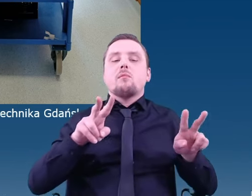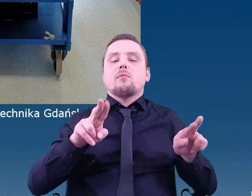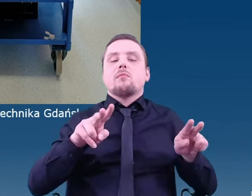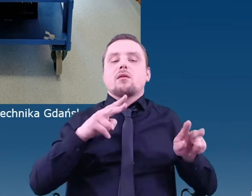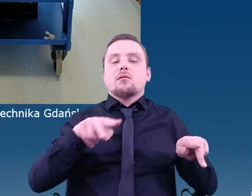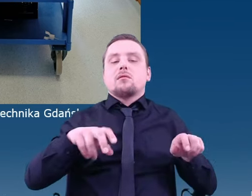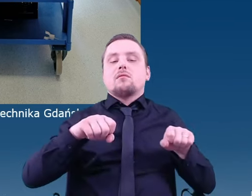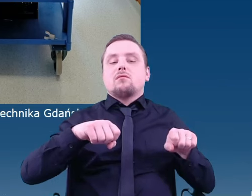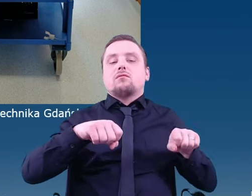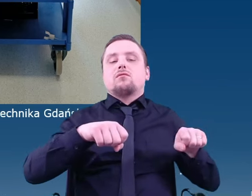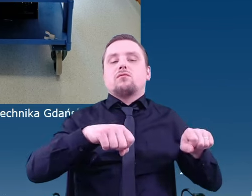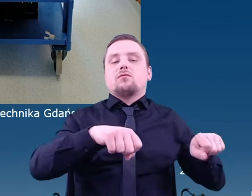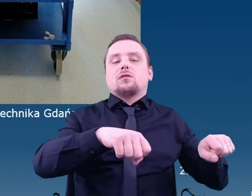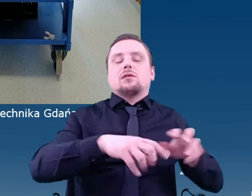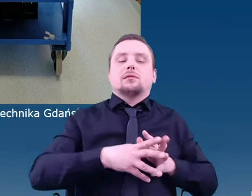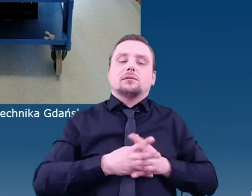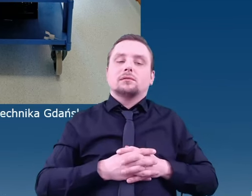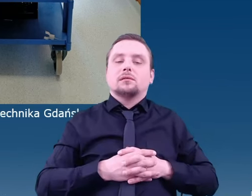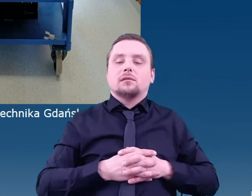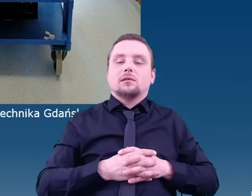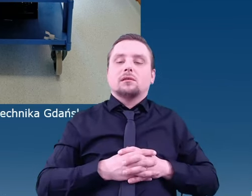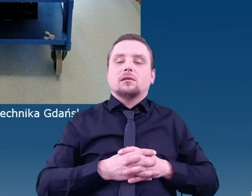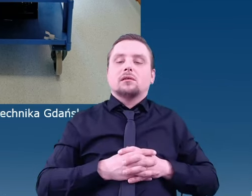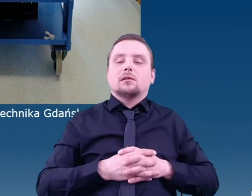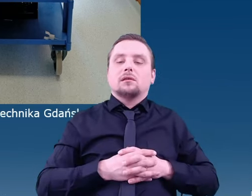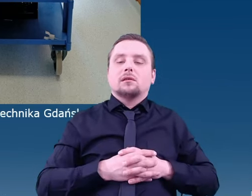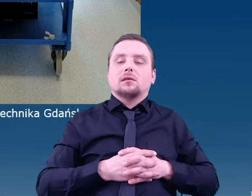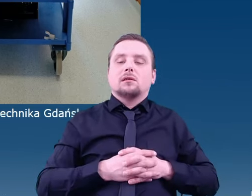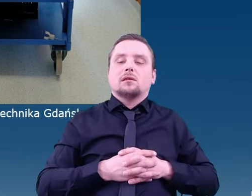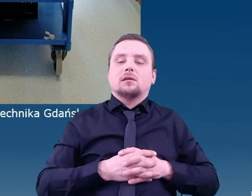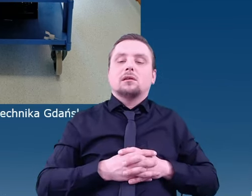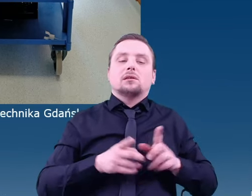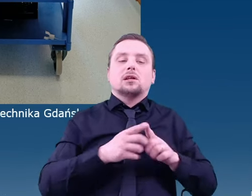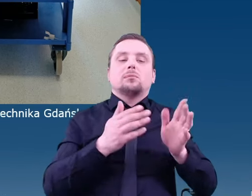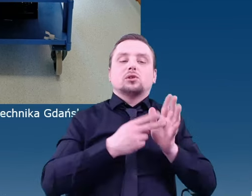Moving this equipment required two persons and had to be done very slowly.